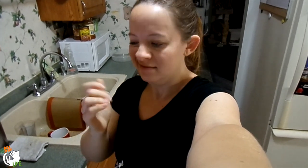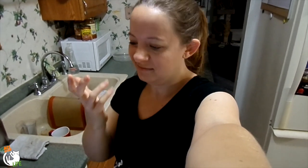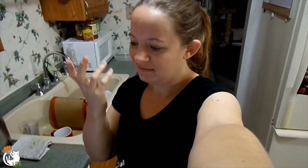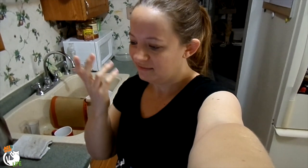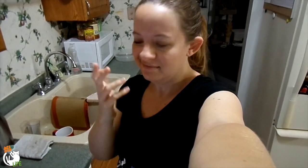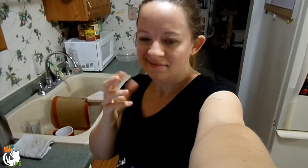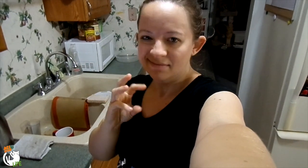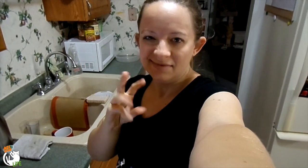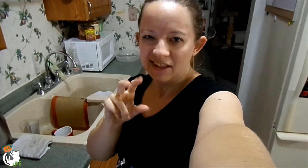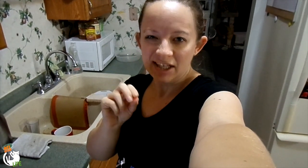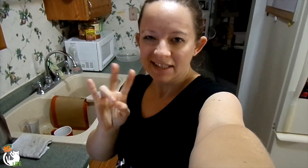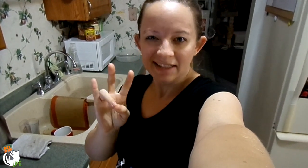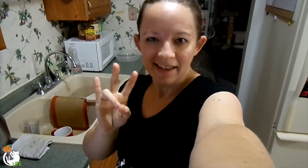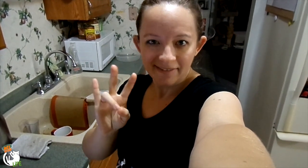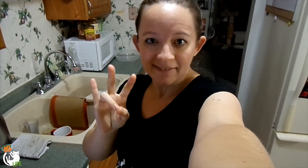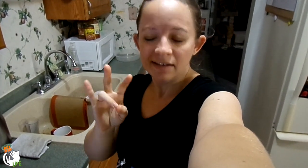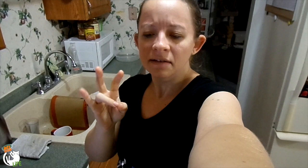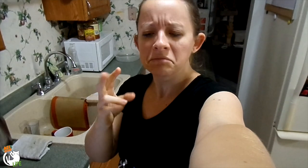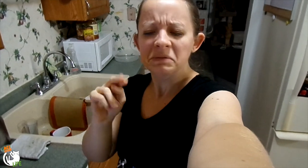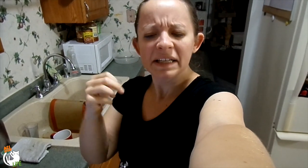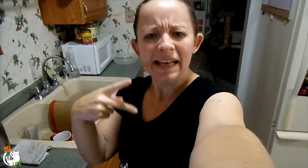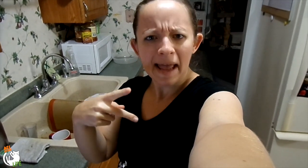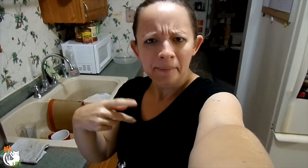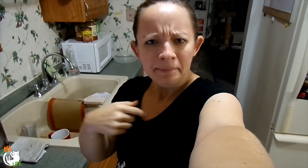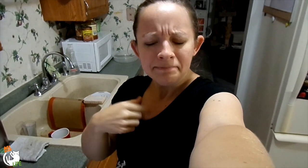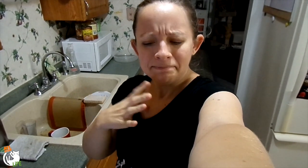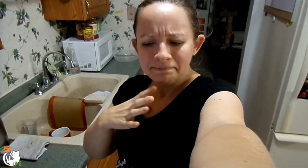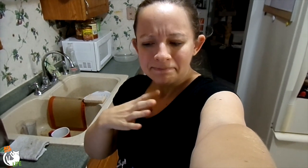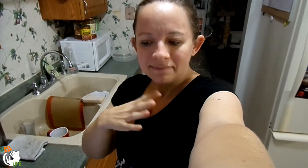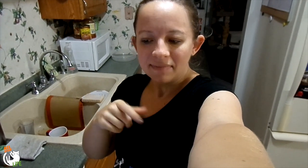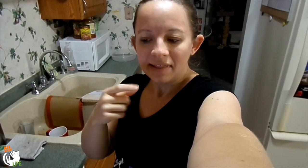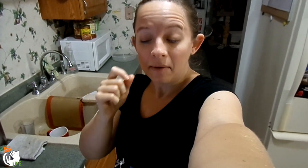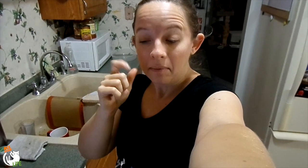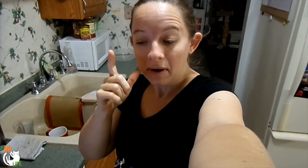It was like 6:30 or 7 and I was like I'll just take a nap.